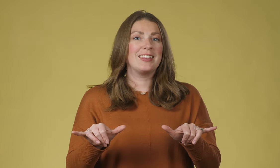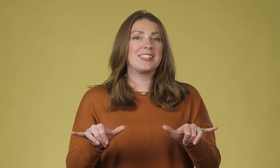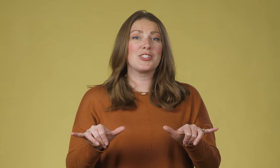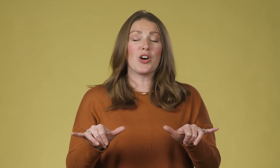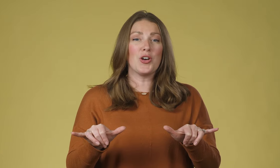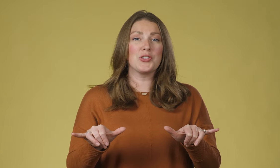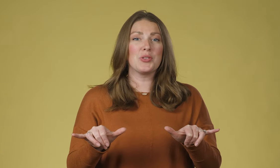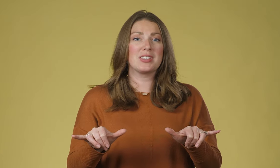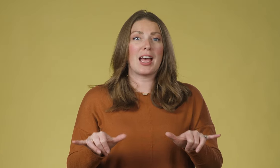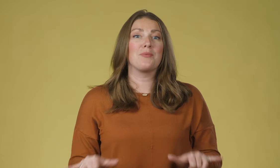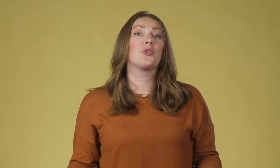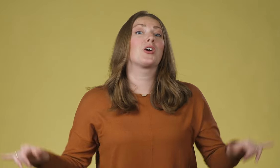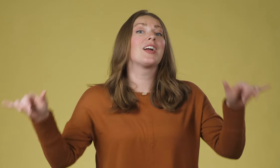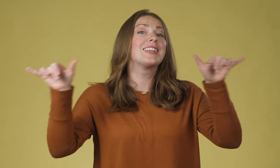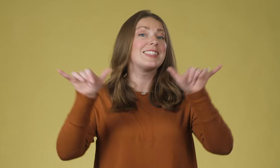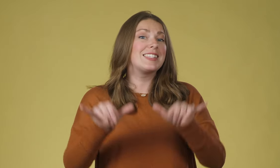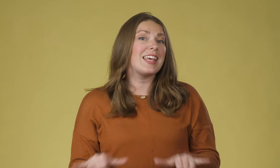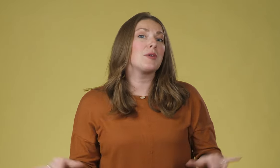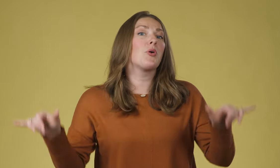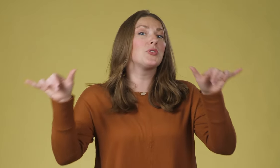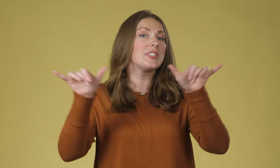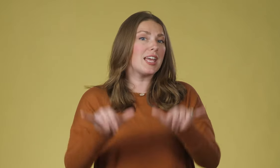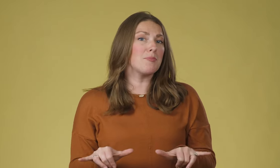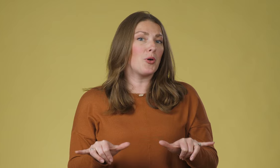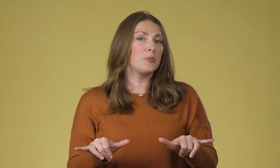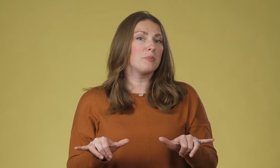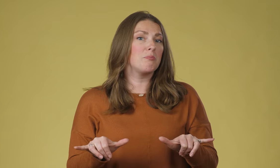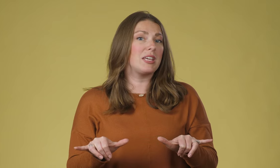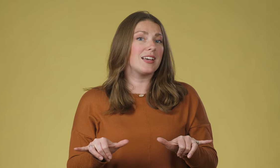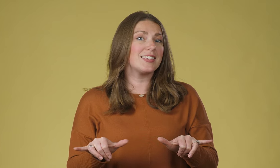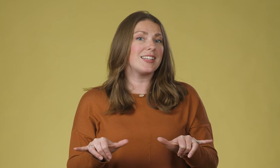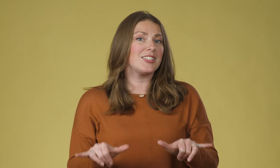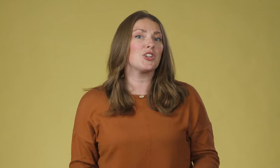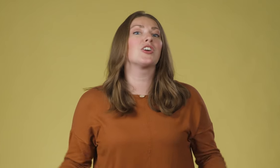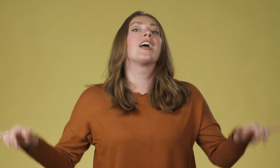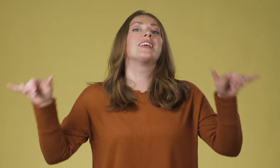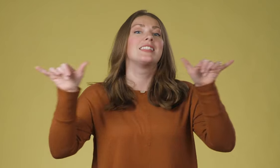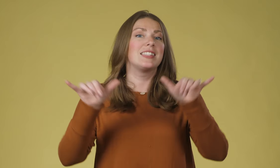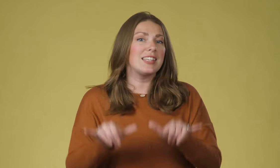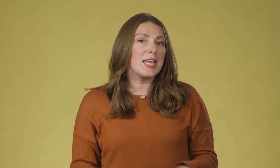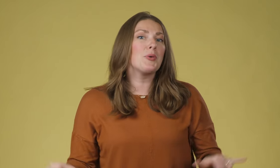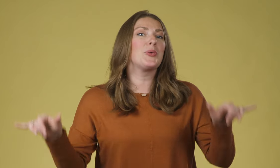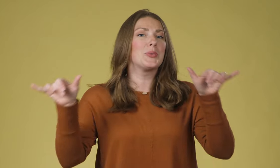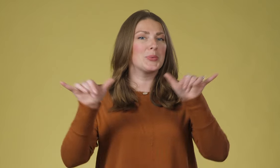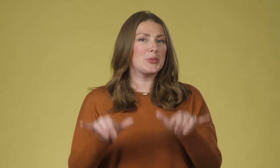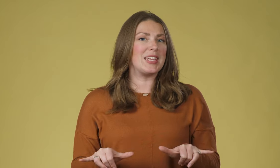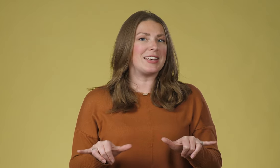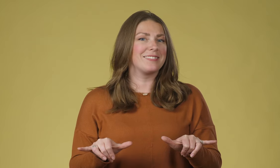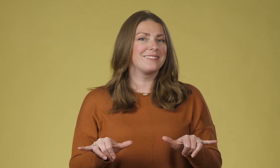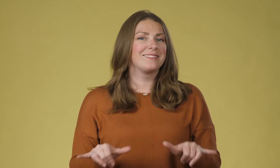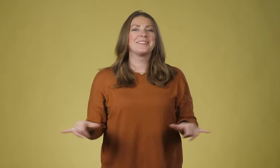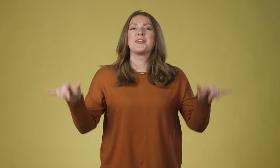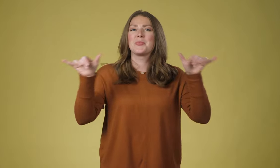This is also the sign for same old same old because it is your same old routine.